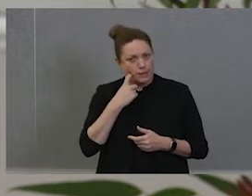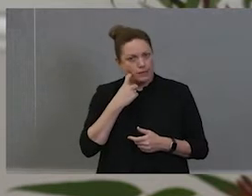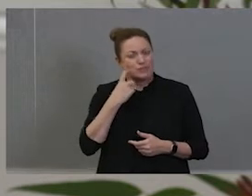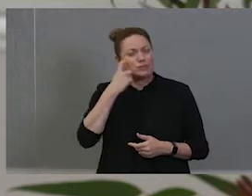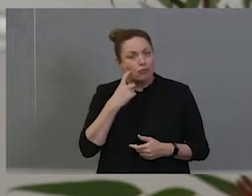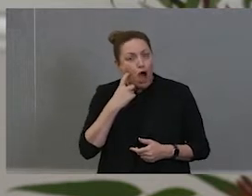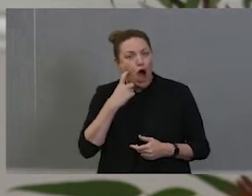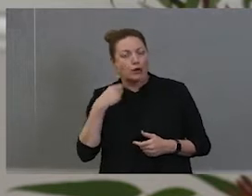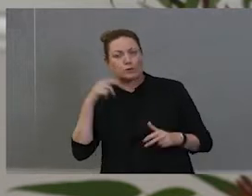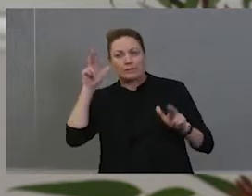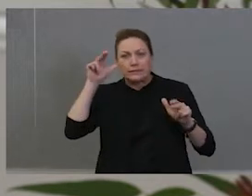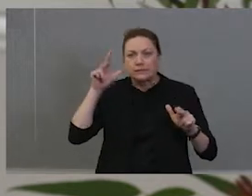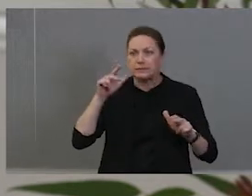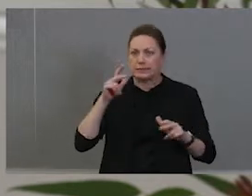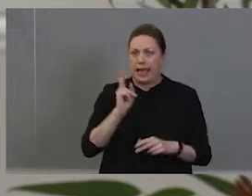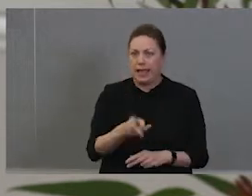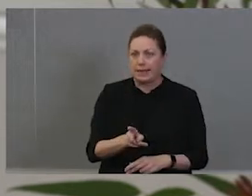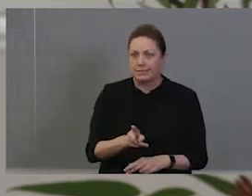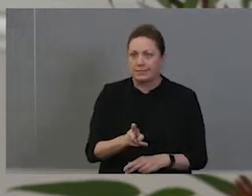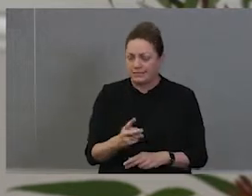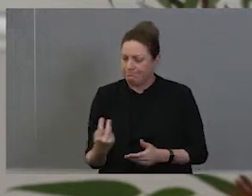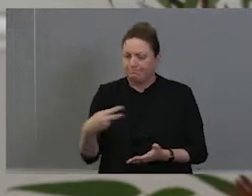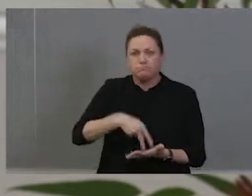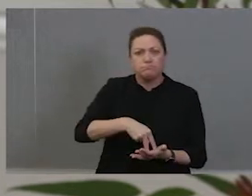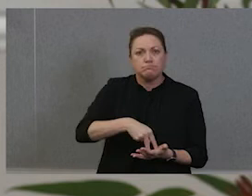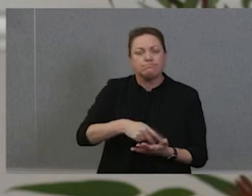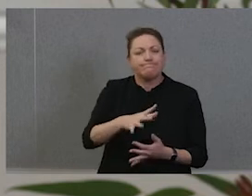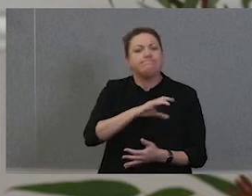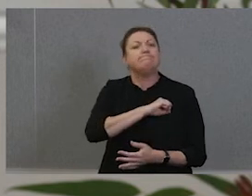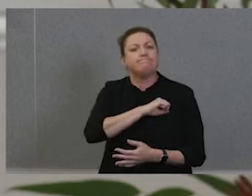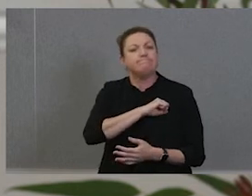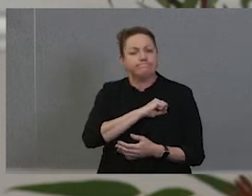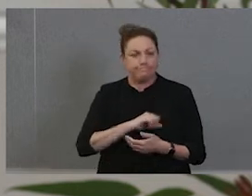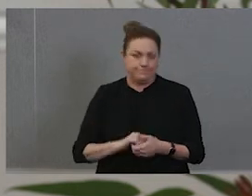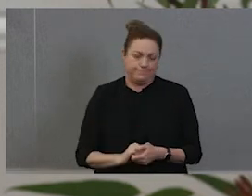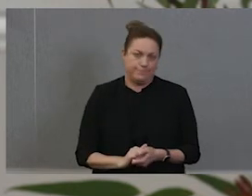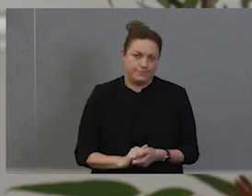and voice ourselves and be bold this time. All right, sounds like sounds like a call to action,